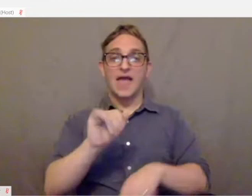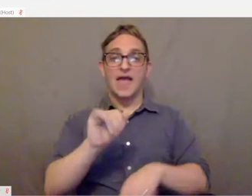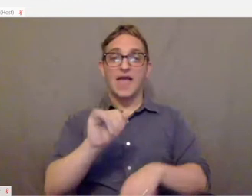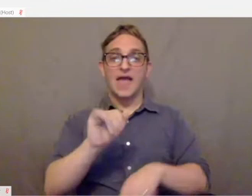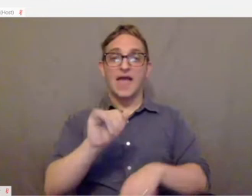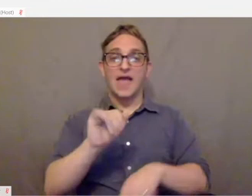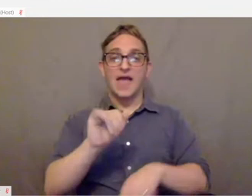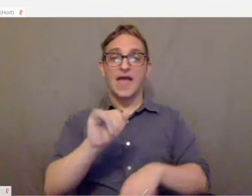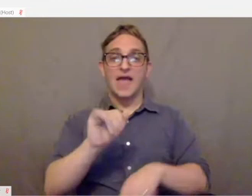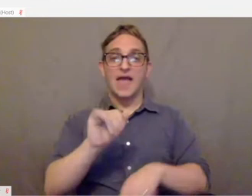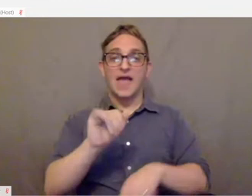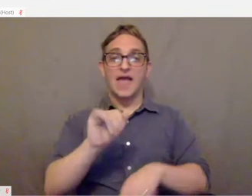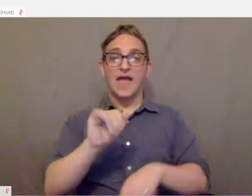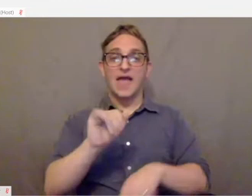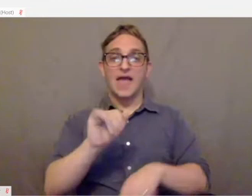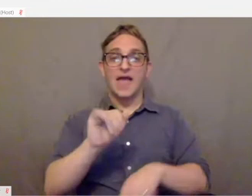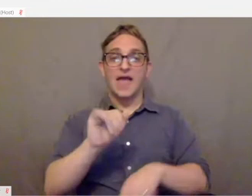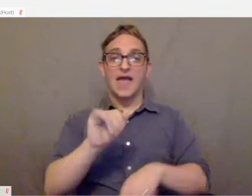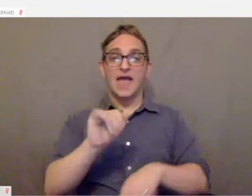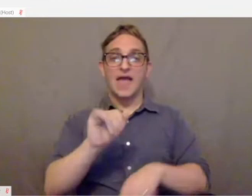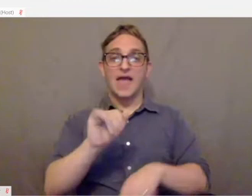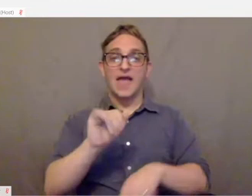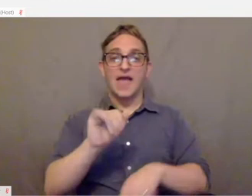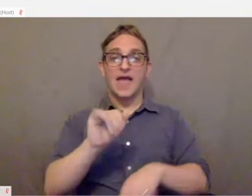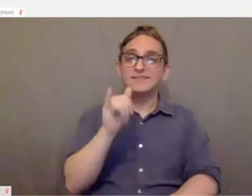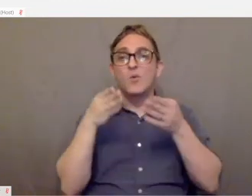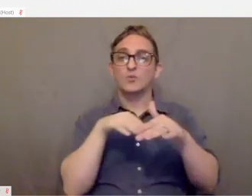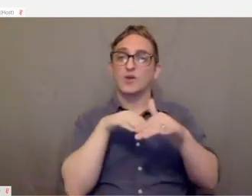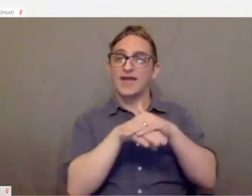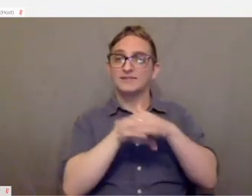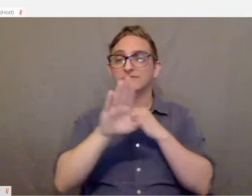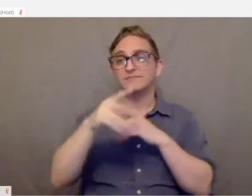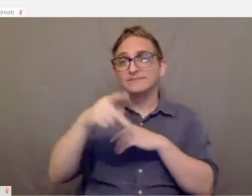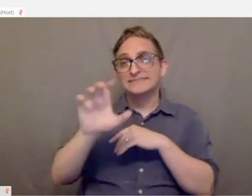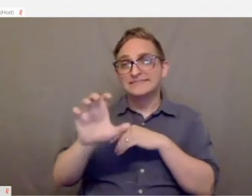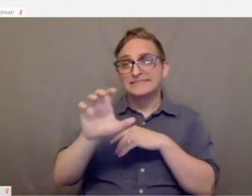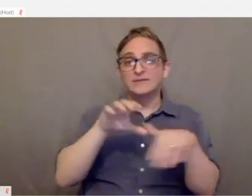So it's really an easy way to be able to access your PC, to be able to access your Internet